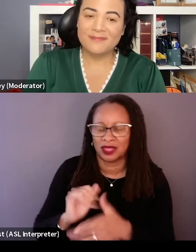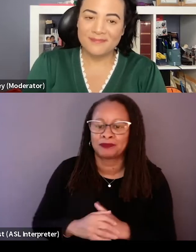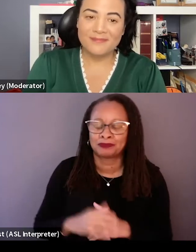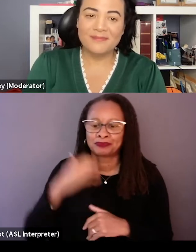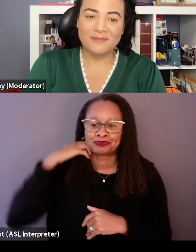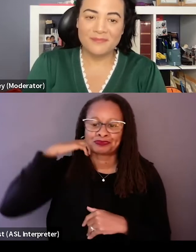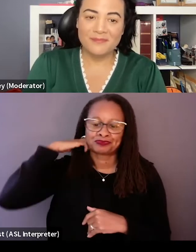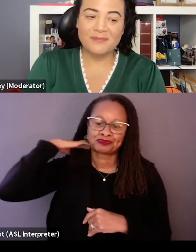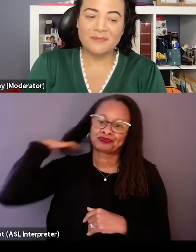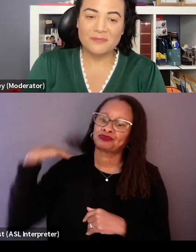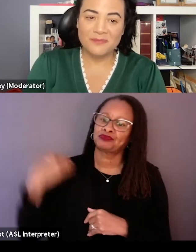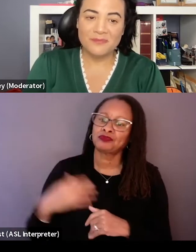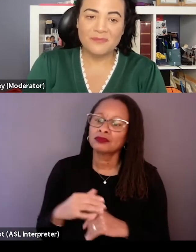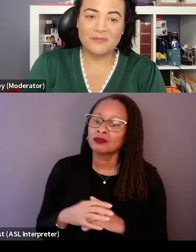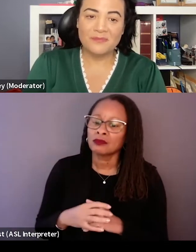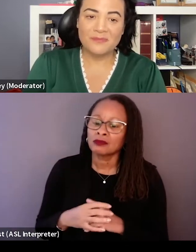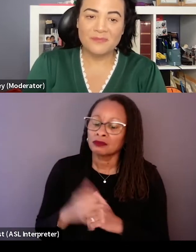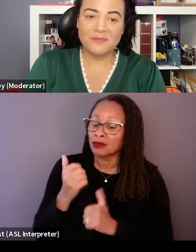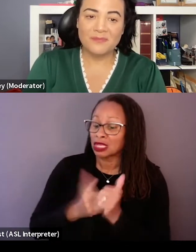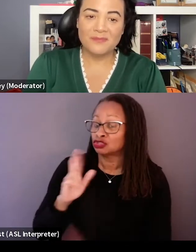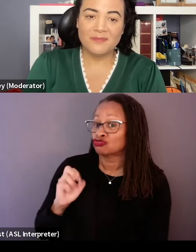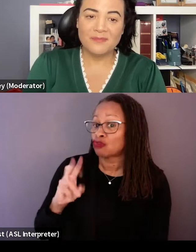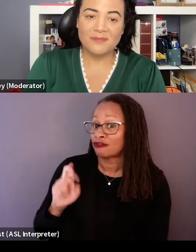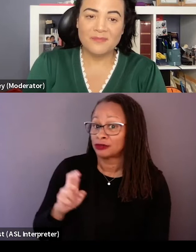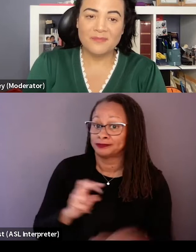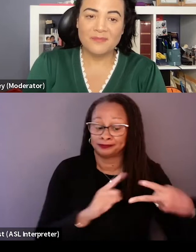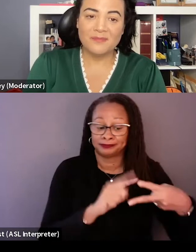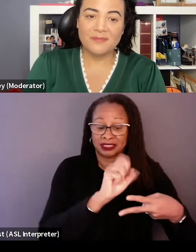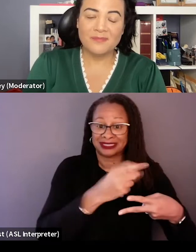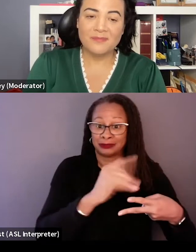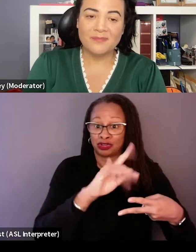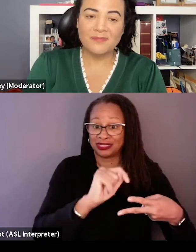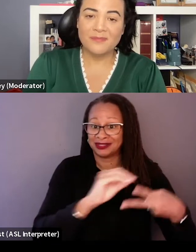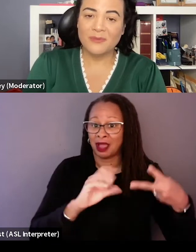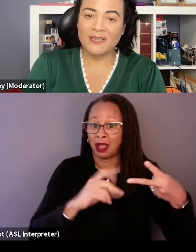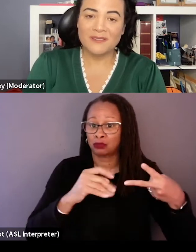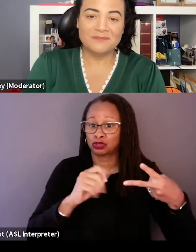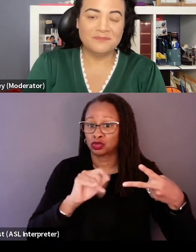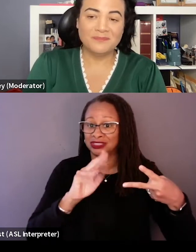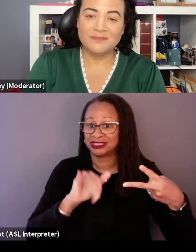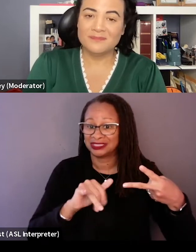But we have each rover Spirit and Opportunity had nine cameras on her. We have so much photography,